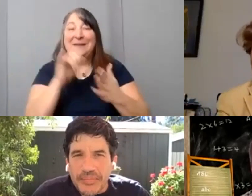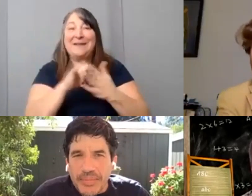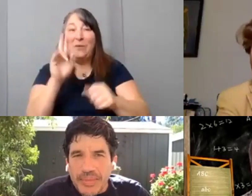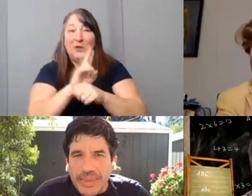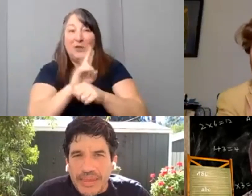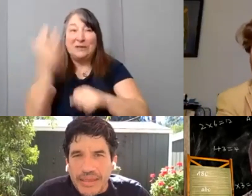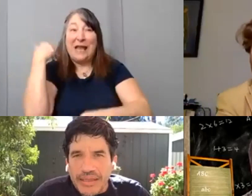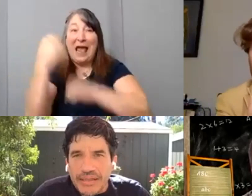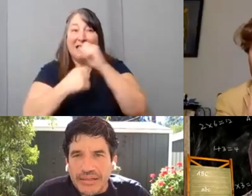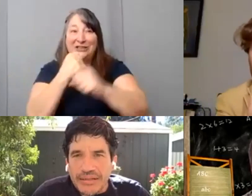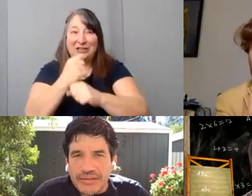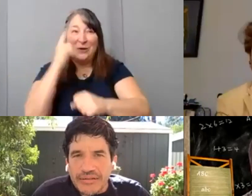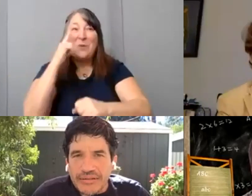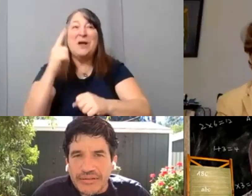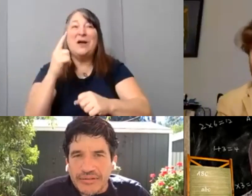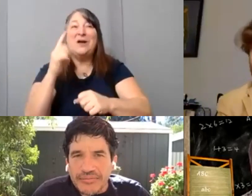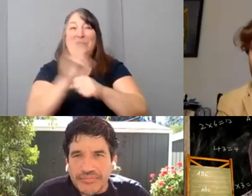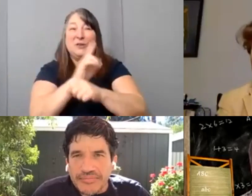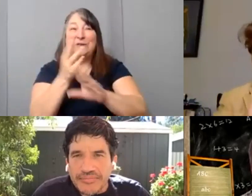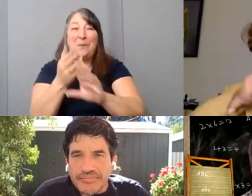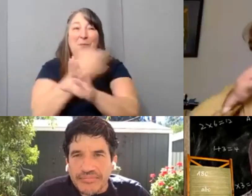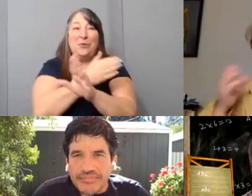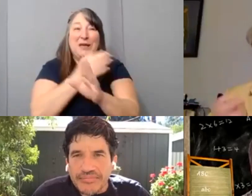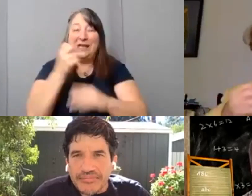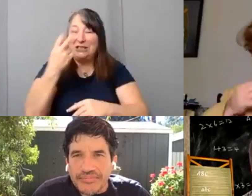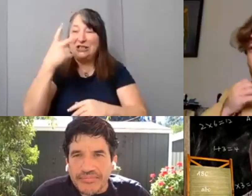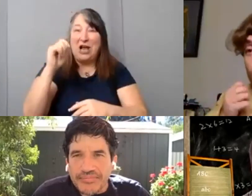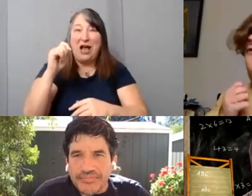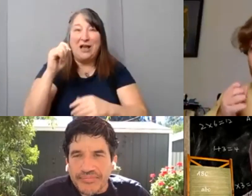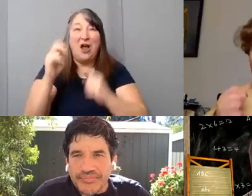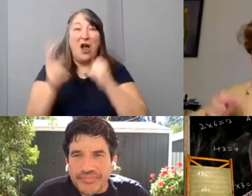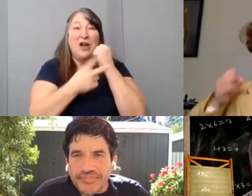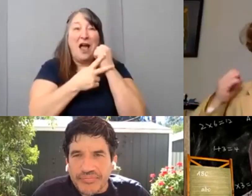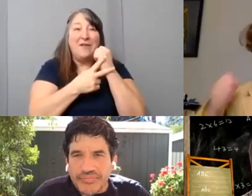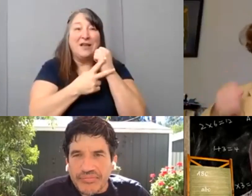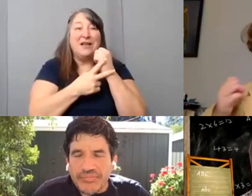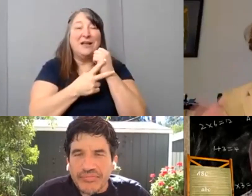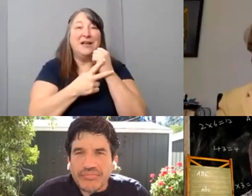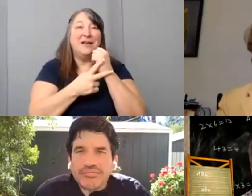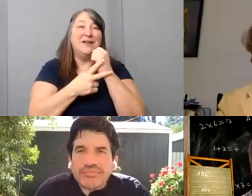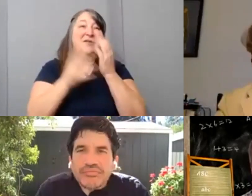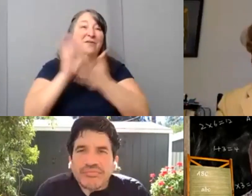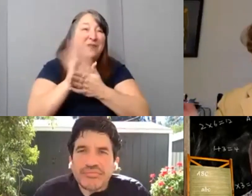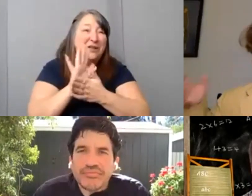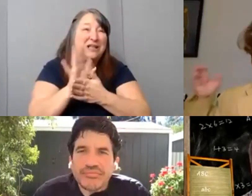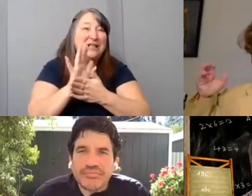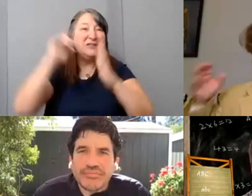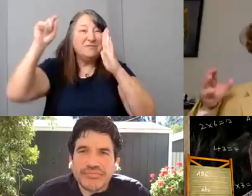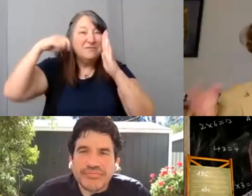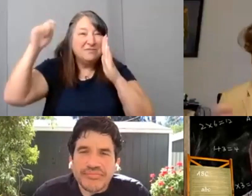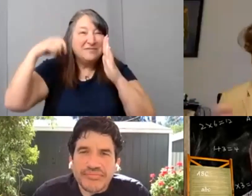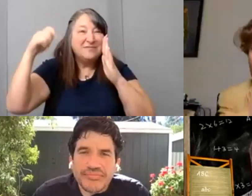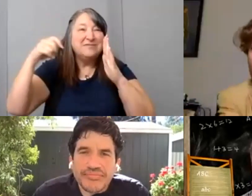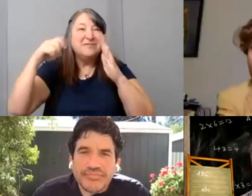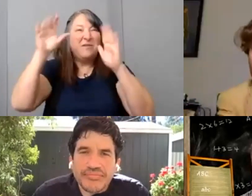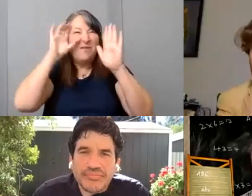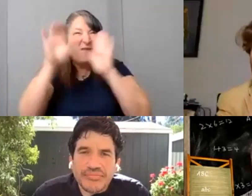That you can use pre-shot uh archival and footage and photos that you have the rights to. So remember if you have some of those